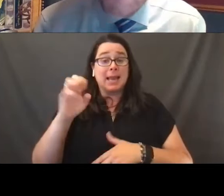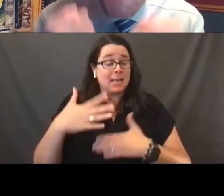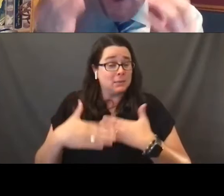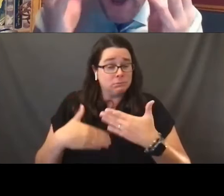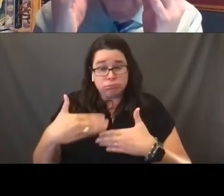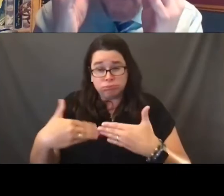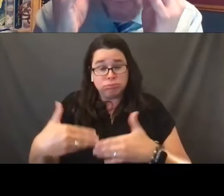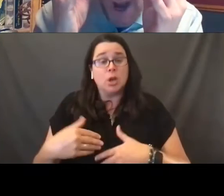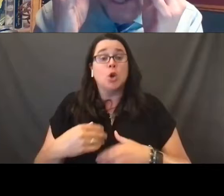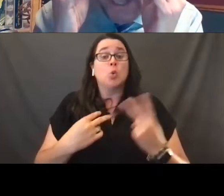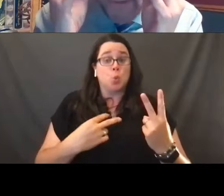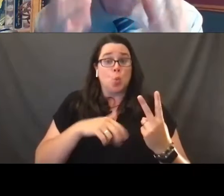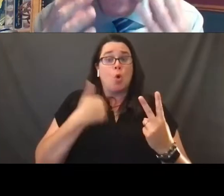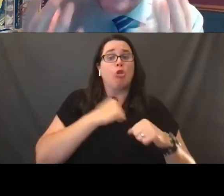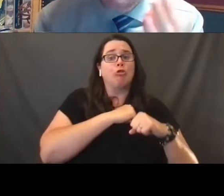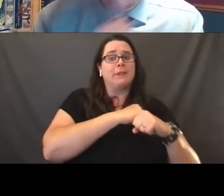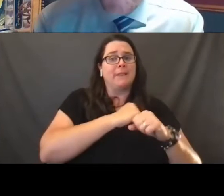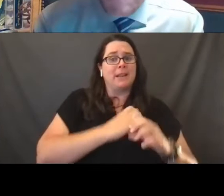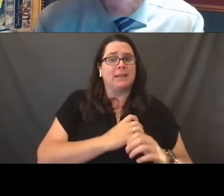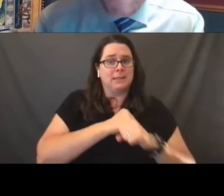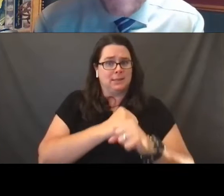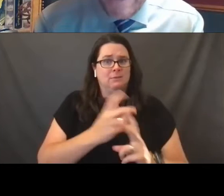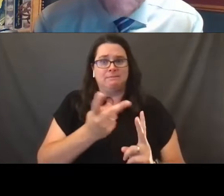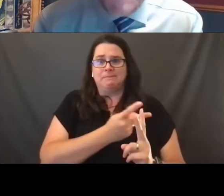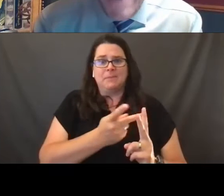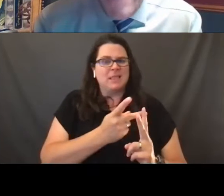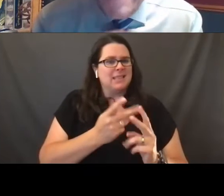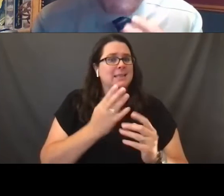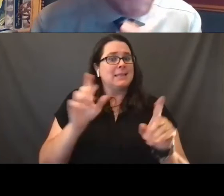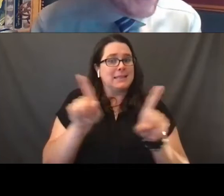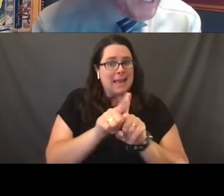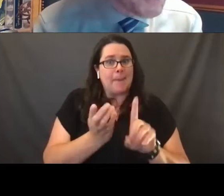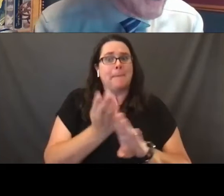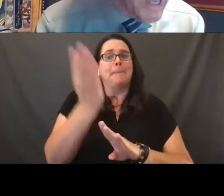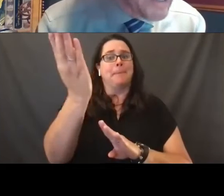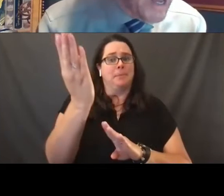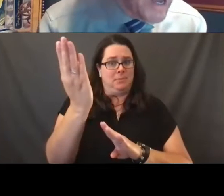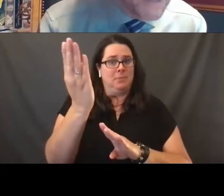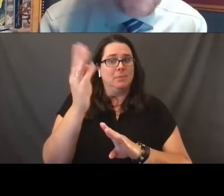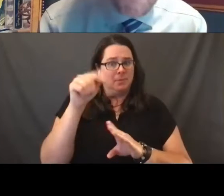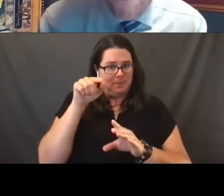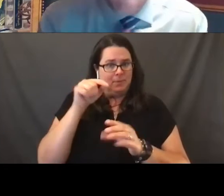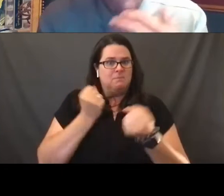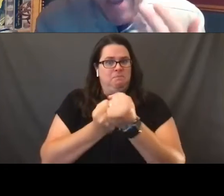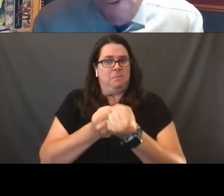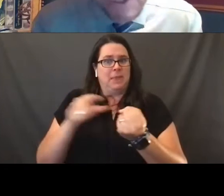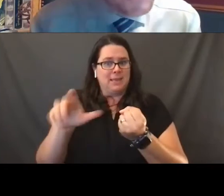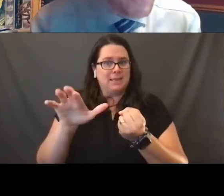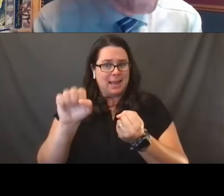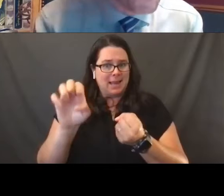also brought together in the Supreme Court case. In this case again called Harris,